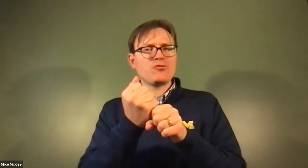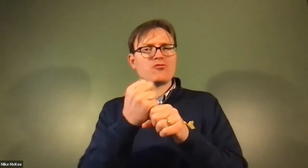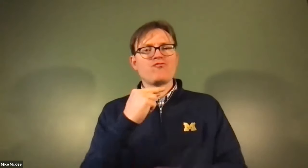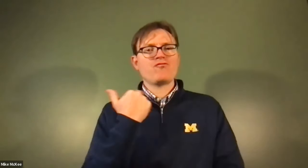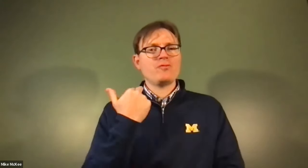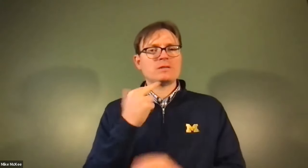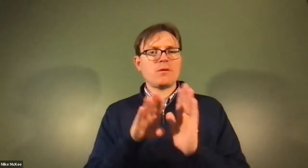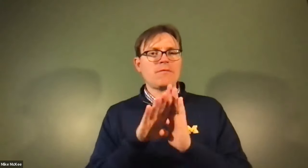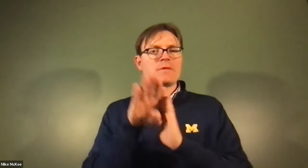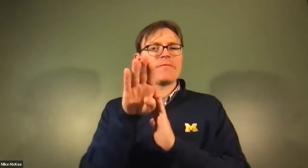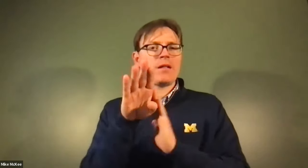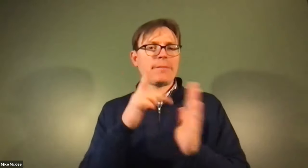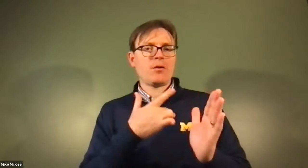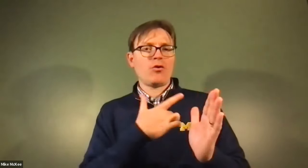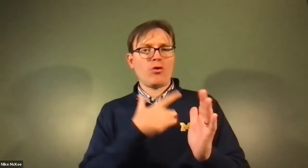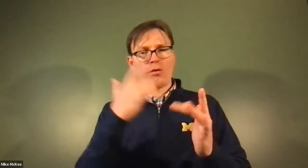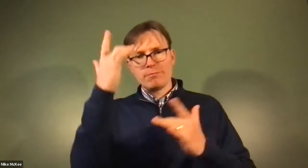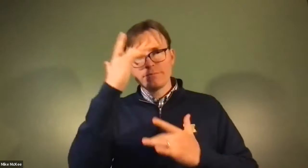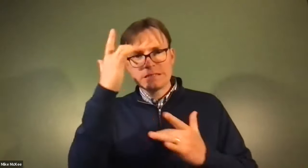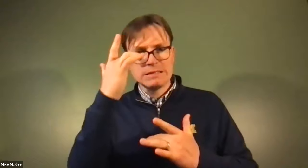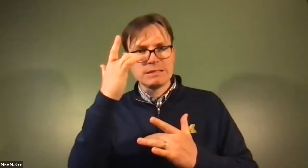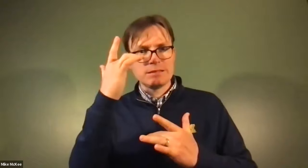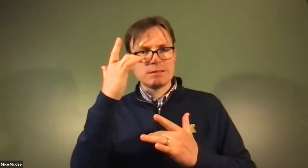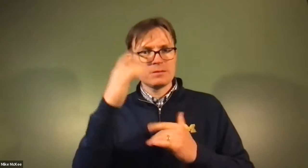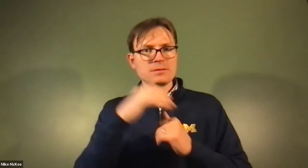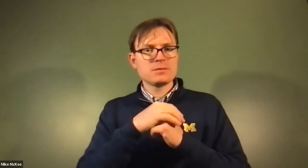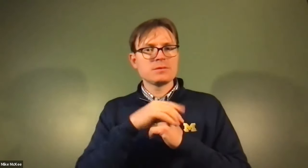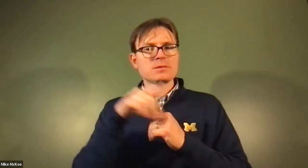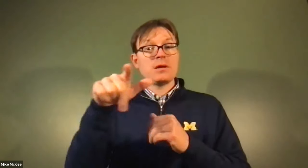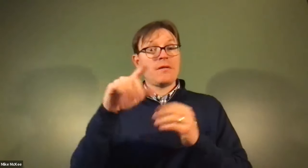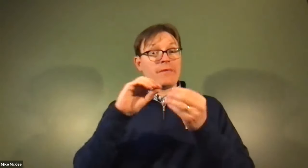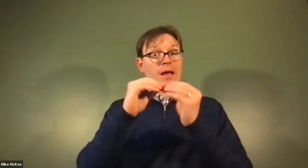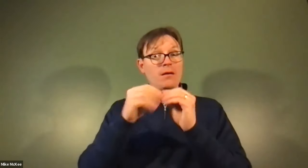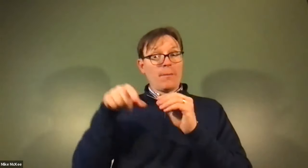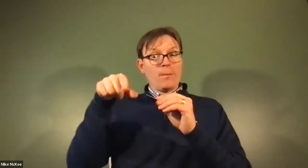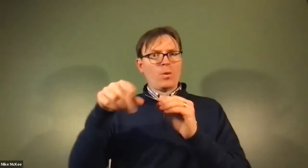James Cech: they'll be able to predict your risk of developing heart disease over the next 10 years.